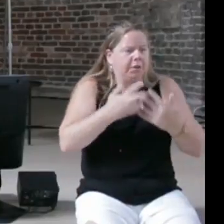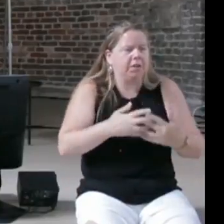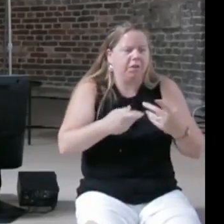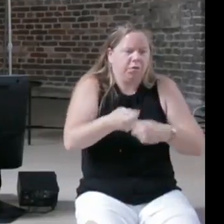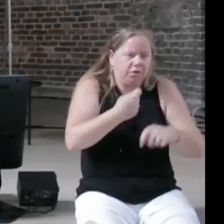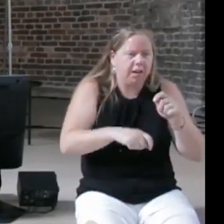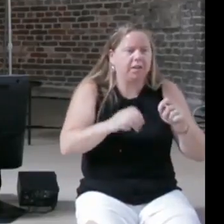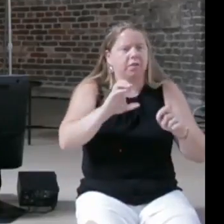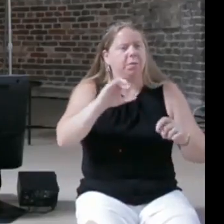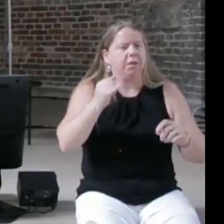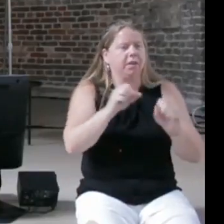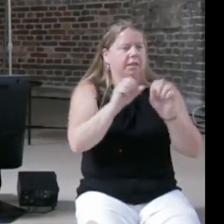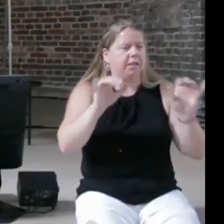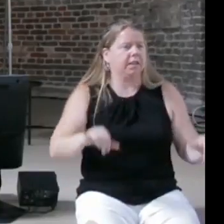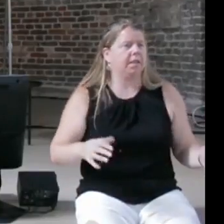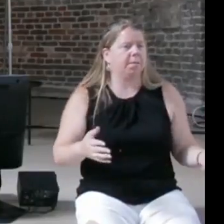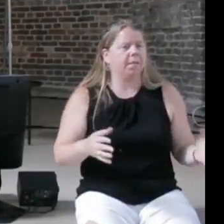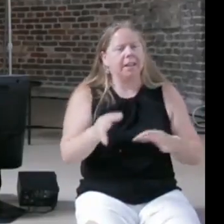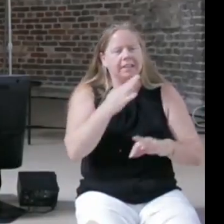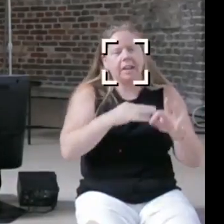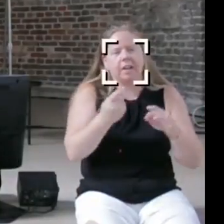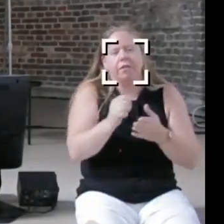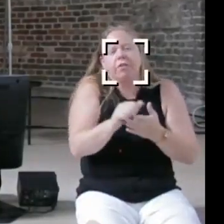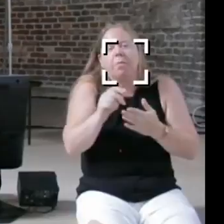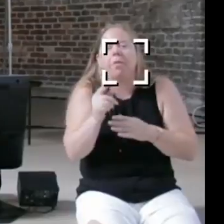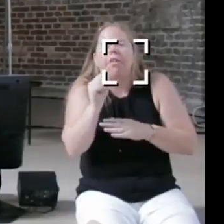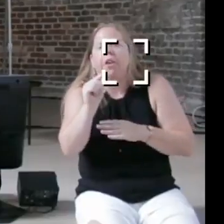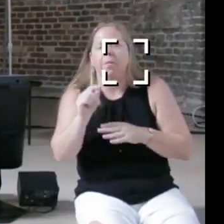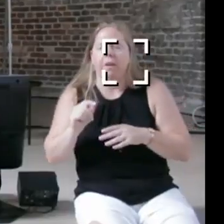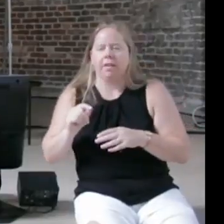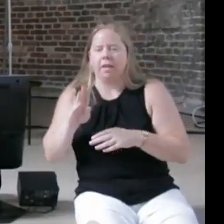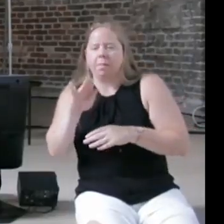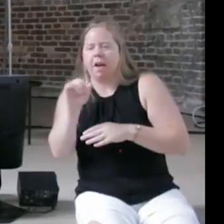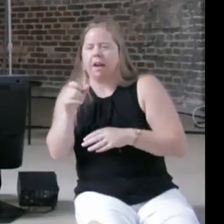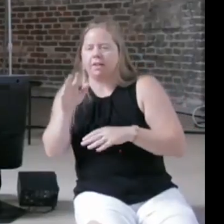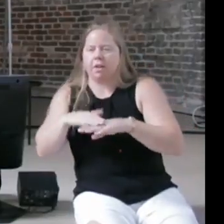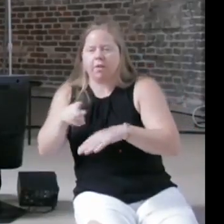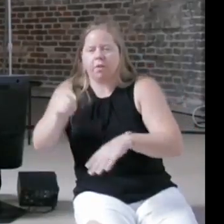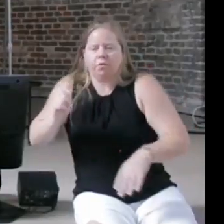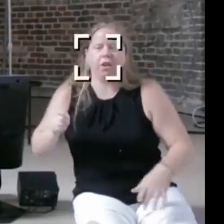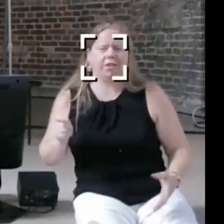a bit more bias from the judges who are already terribly biased because they are publicly